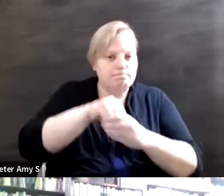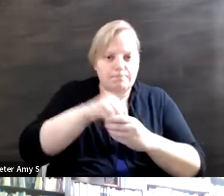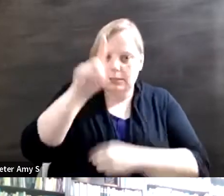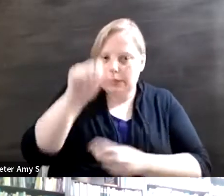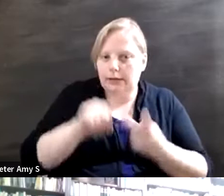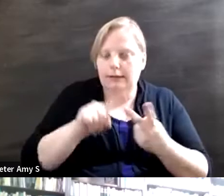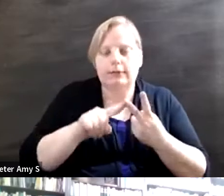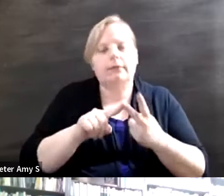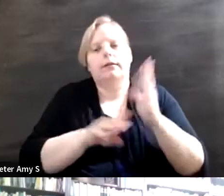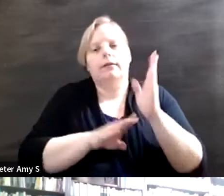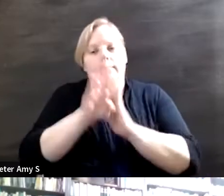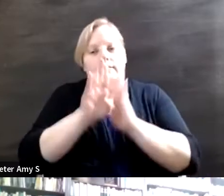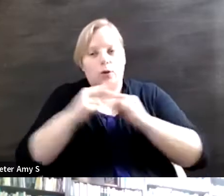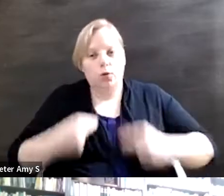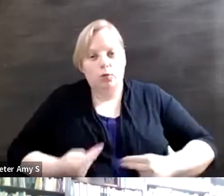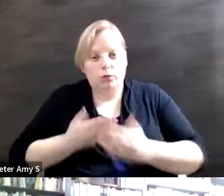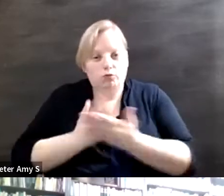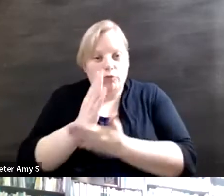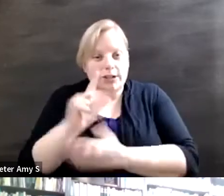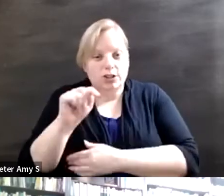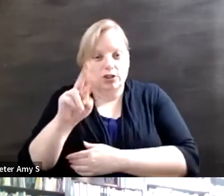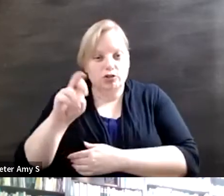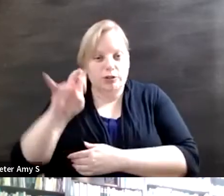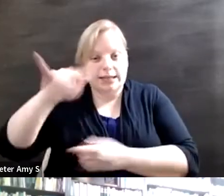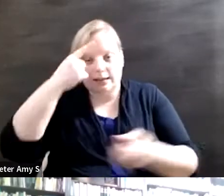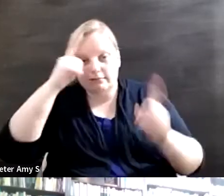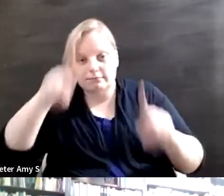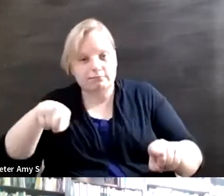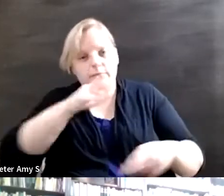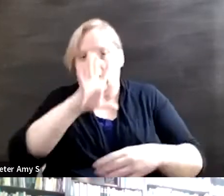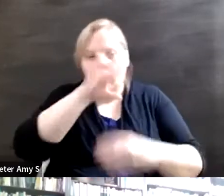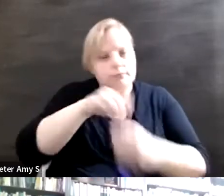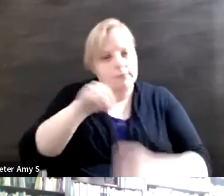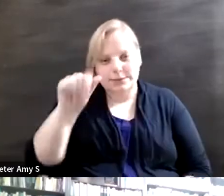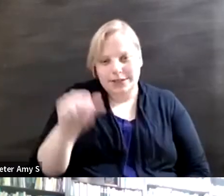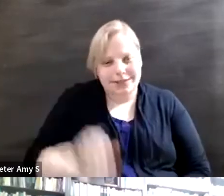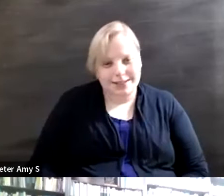and human rights treaty, which would apply to corporations, does not include disability. We need